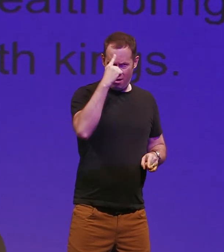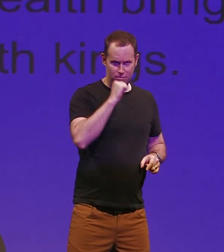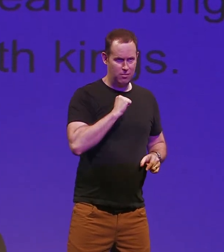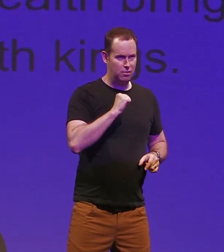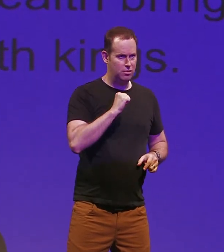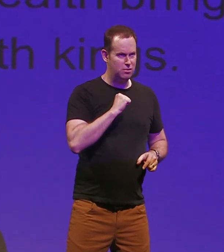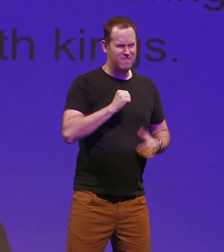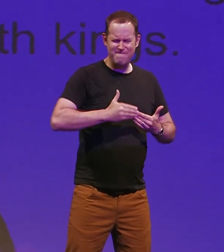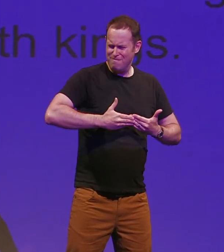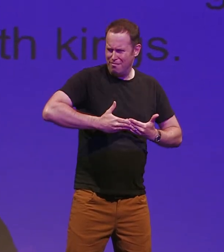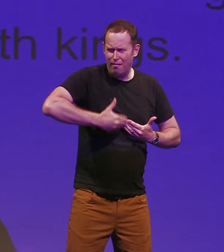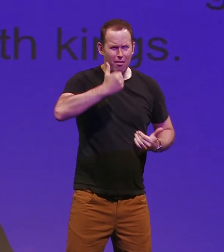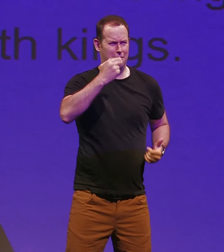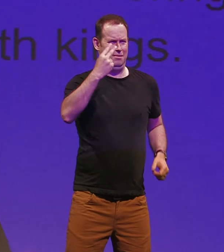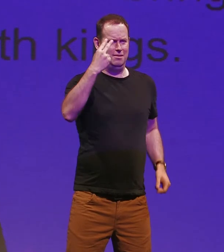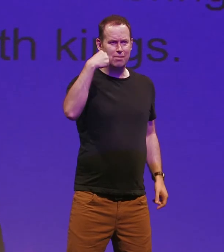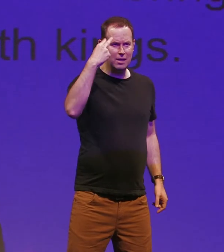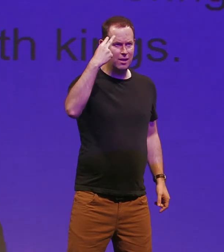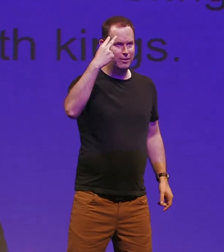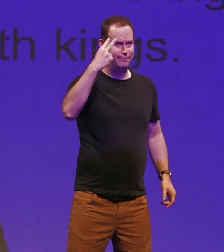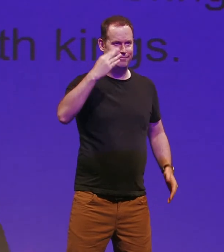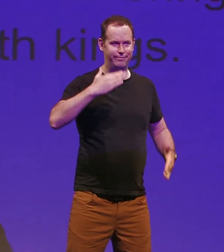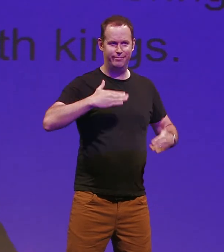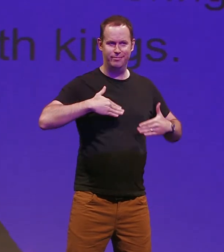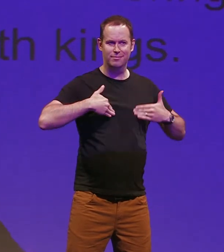these thoughts myself almost despising